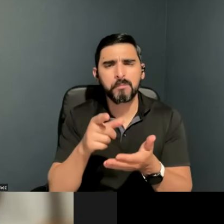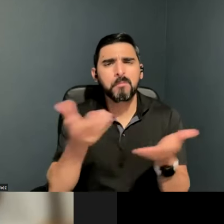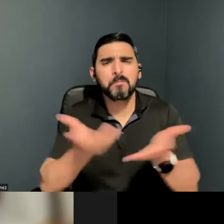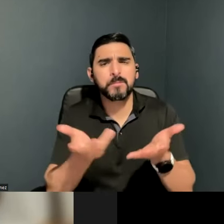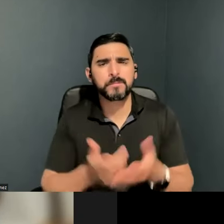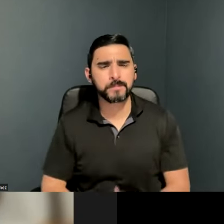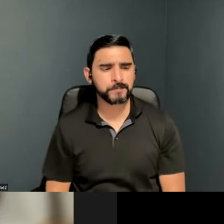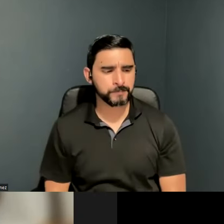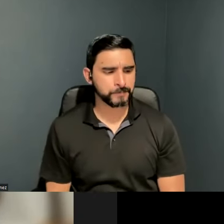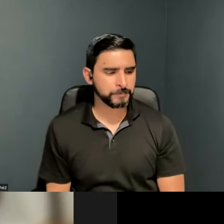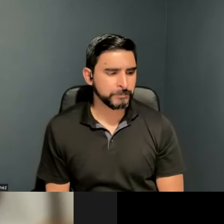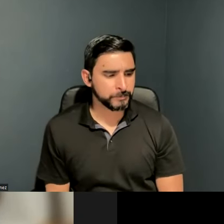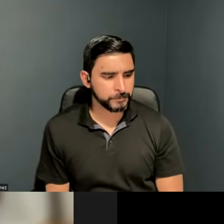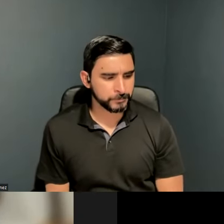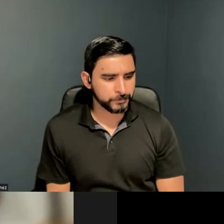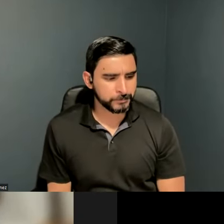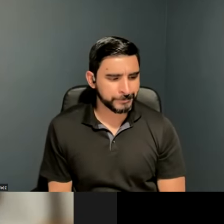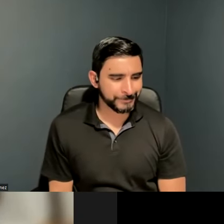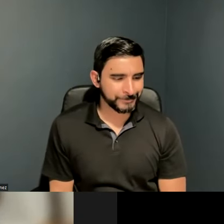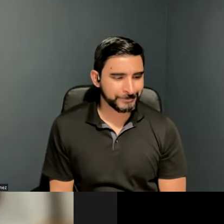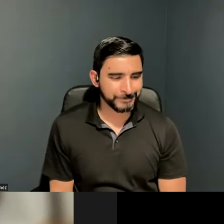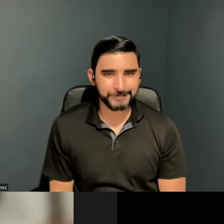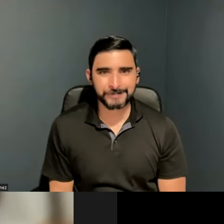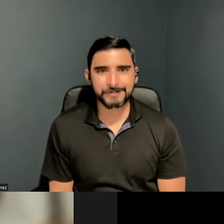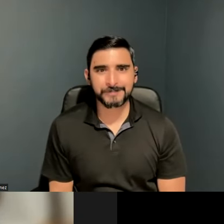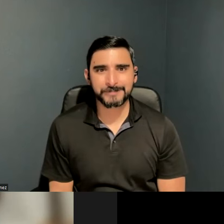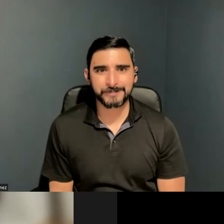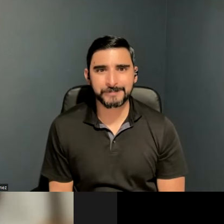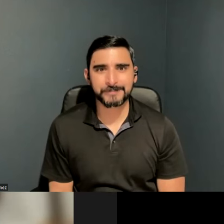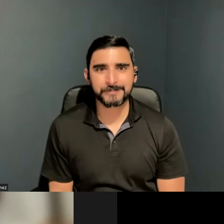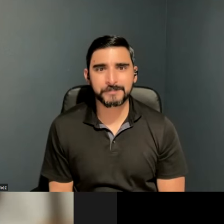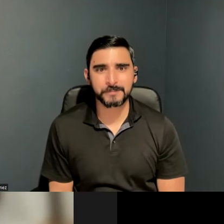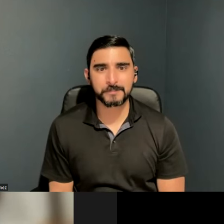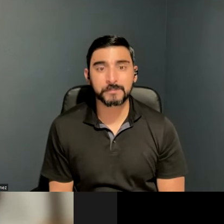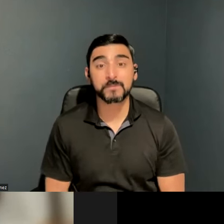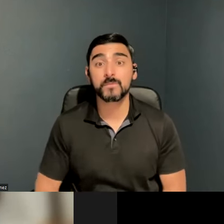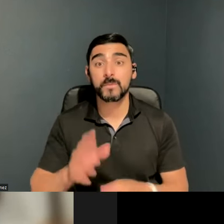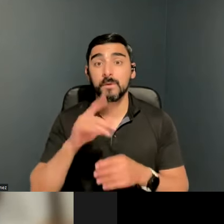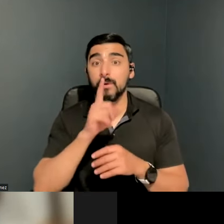Well, unfortunately, the way I came about